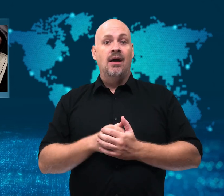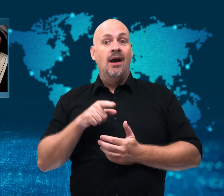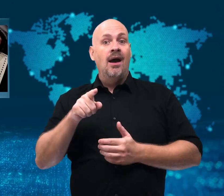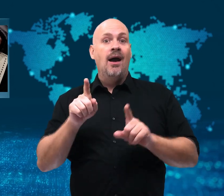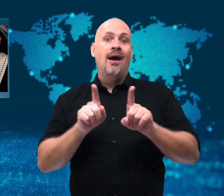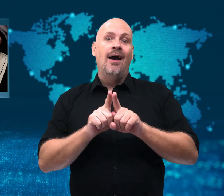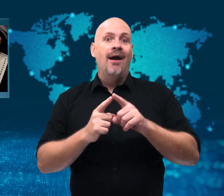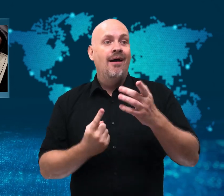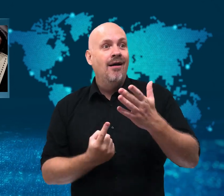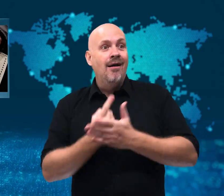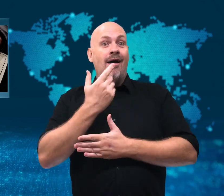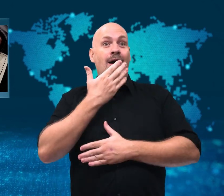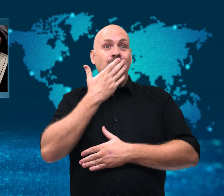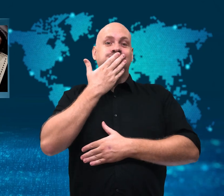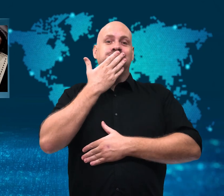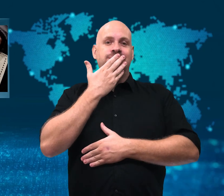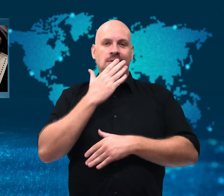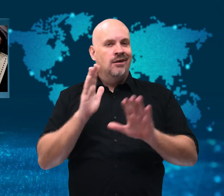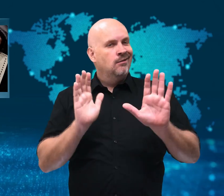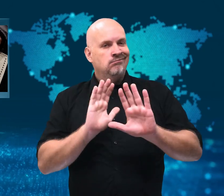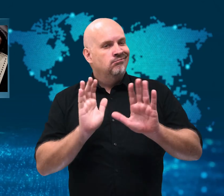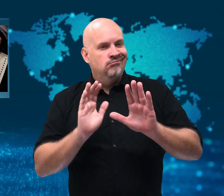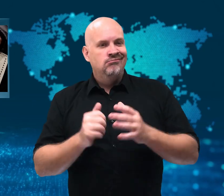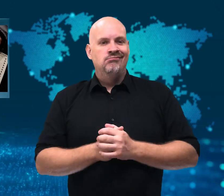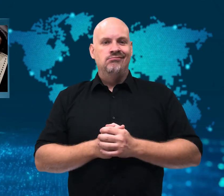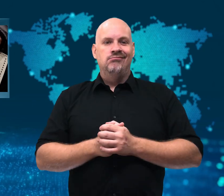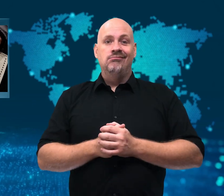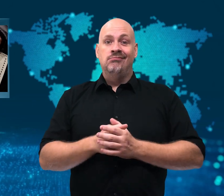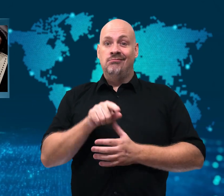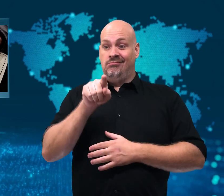and this is no coincidence.